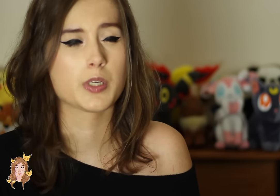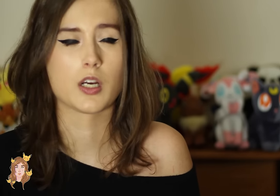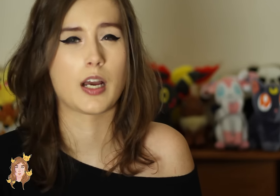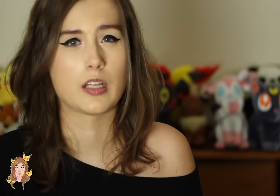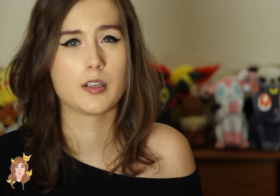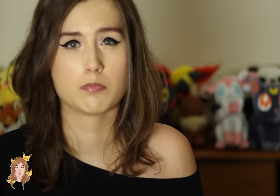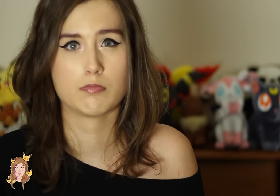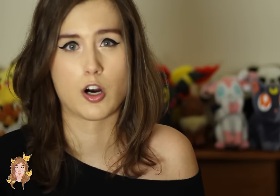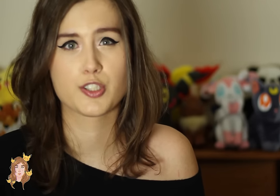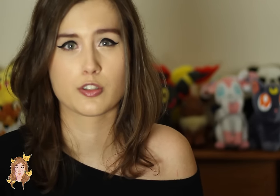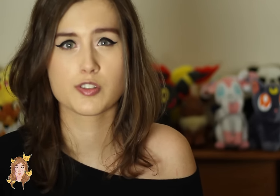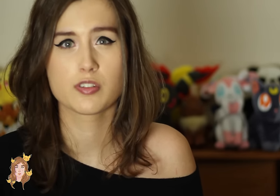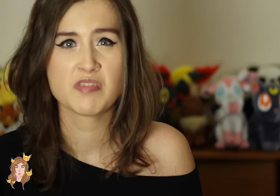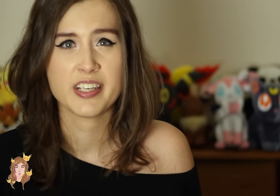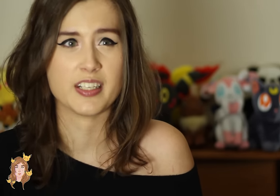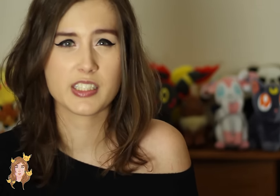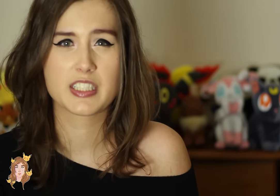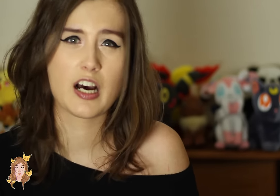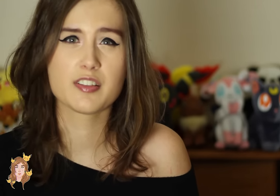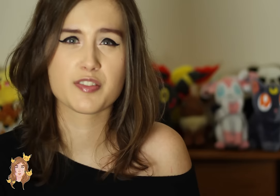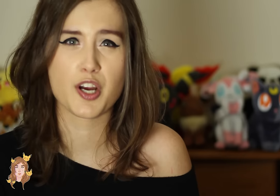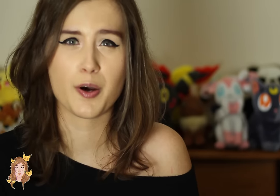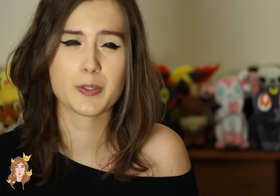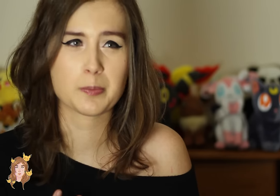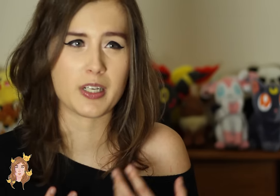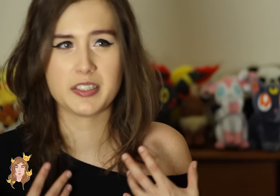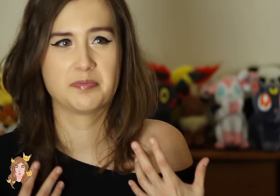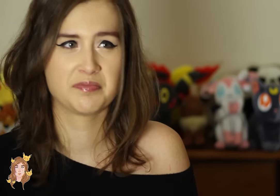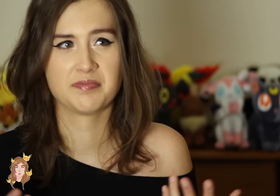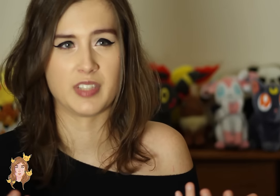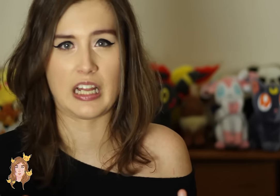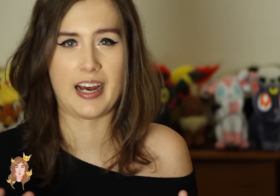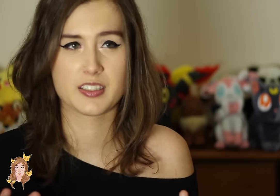because I like monsters in these kinds of shows, but alas.